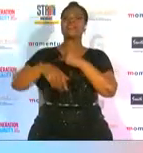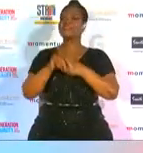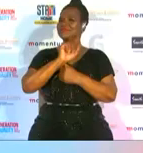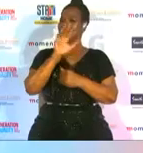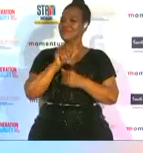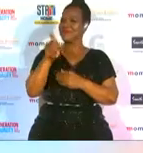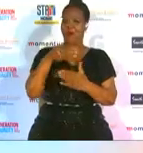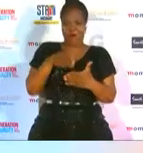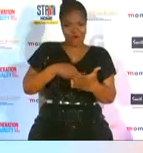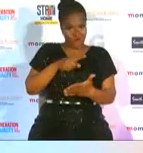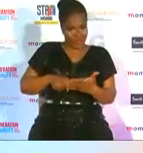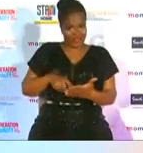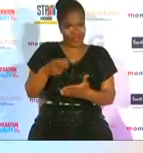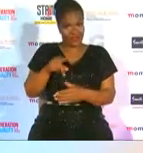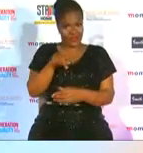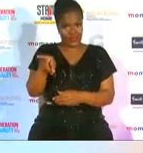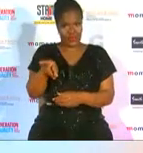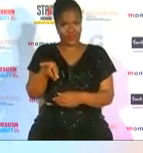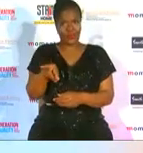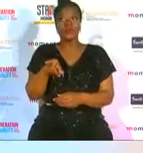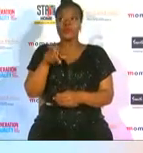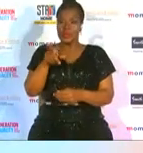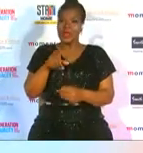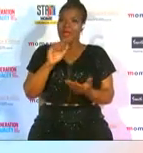for you that means you're left you're appreciated and people see the work